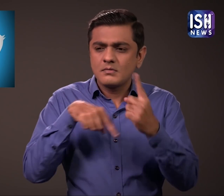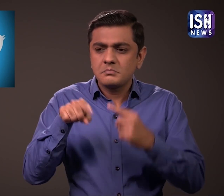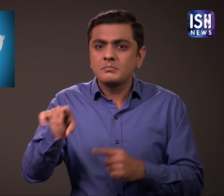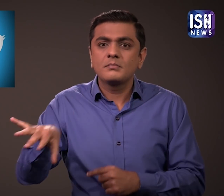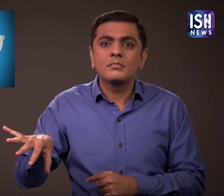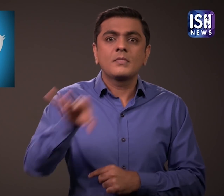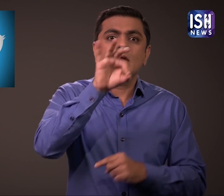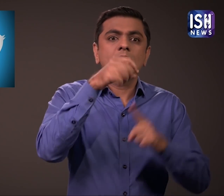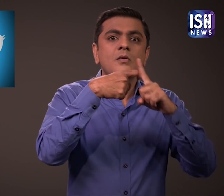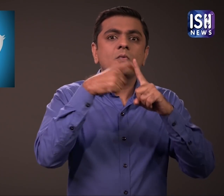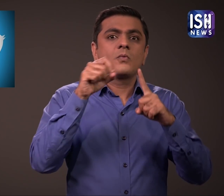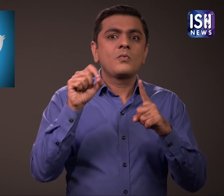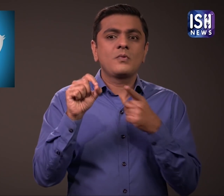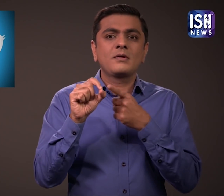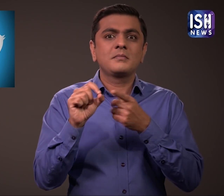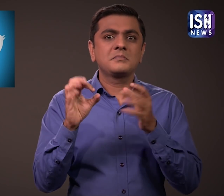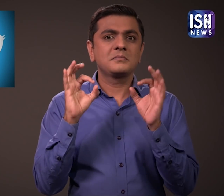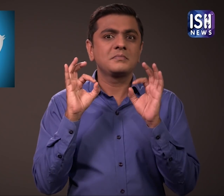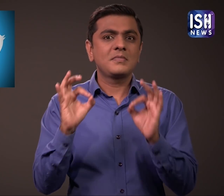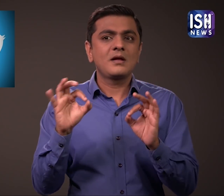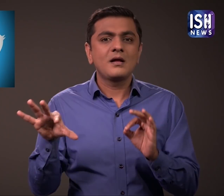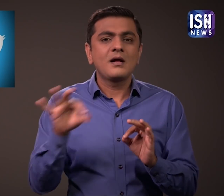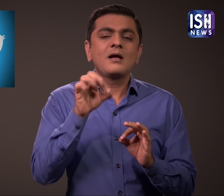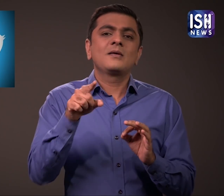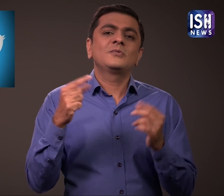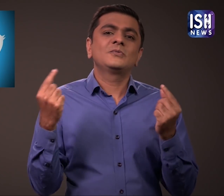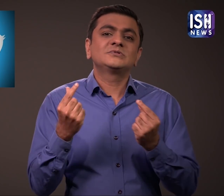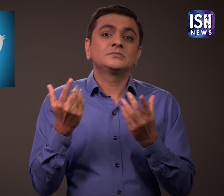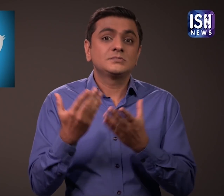Koo was then selected as the winner.